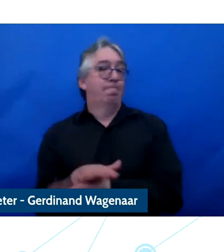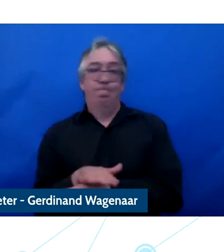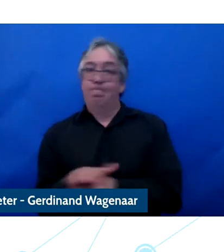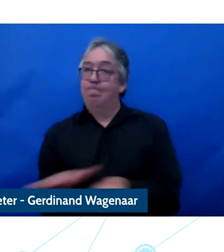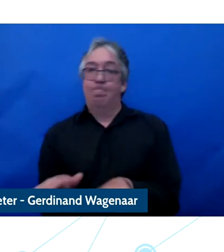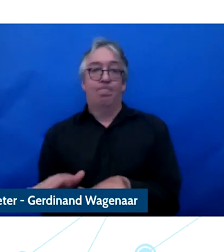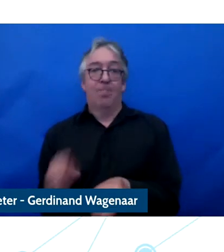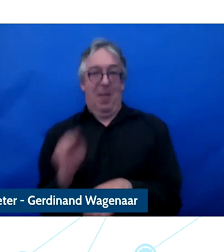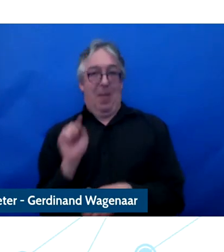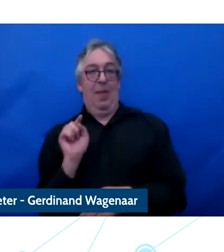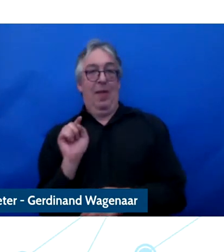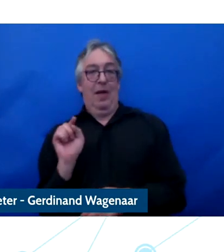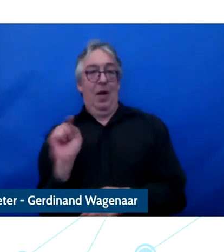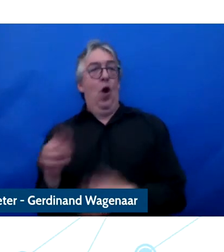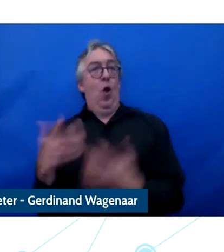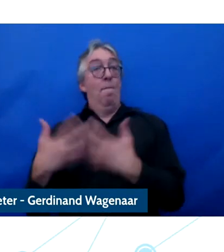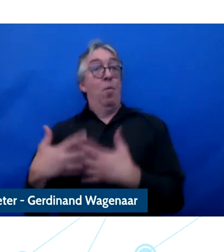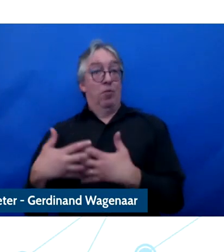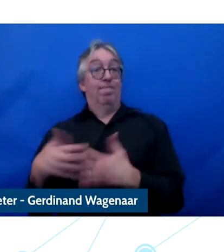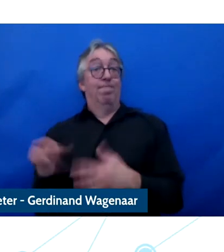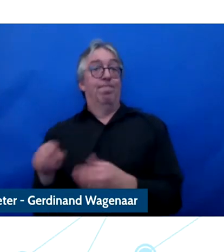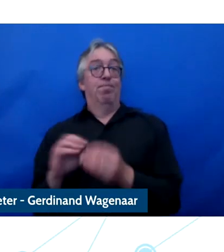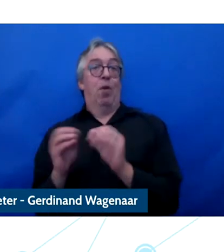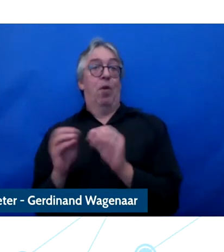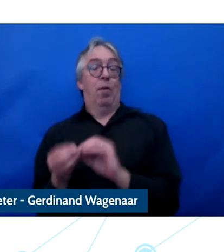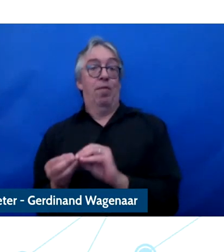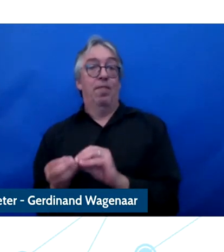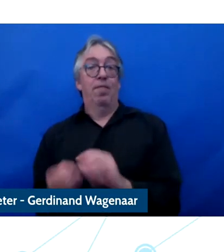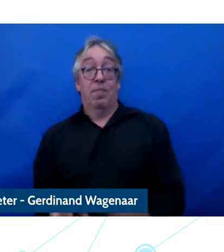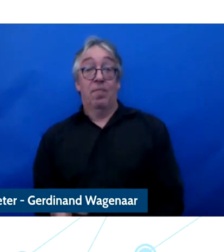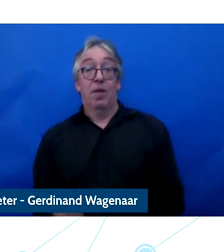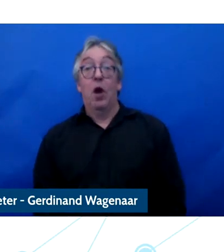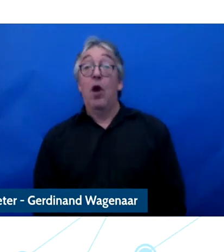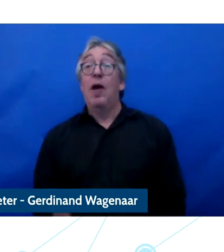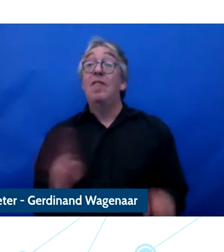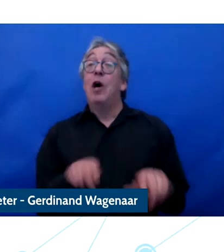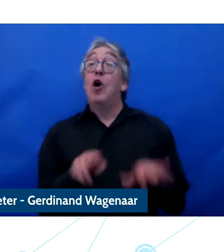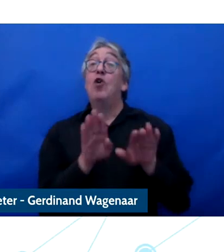That the moment children are encountering technologies they are not designed for